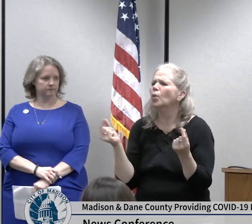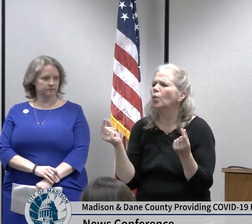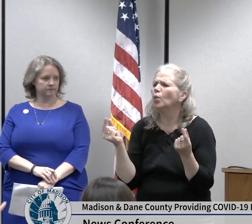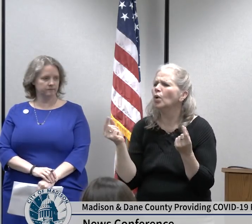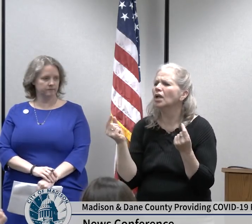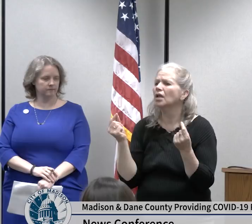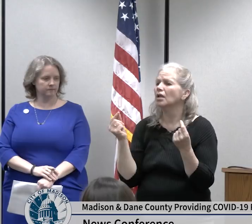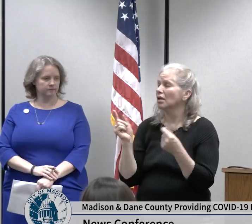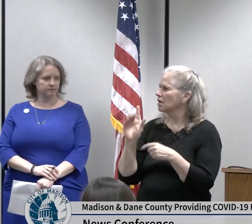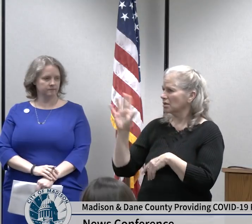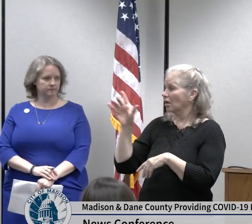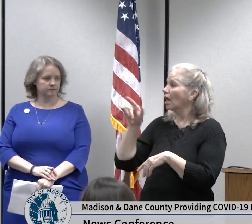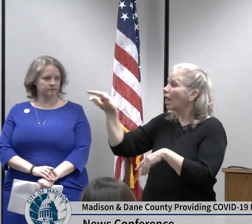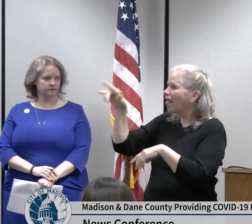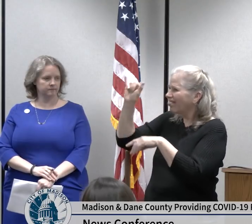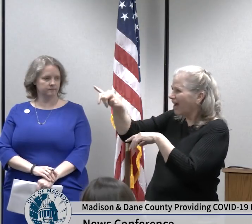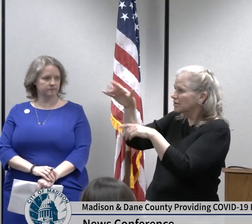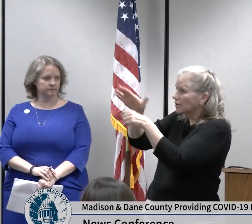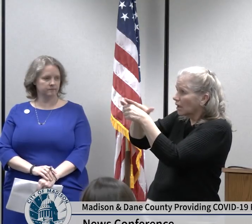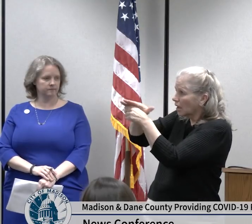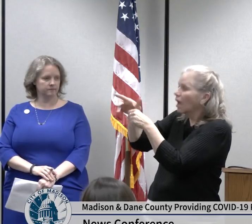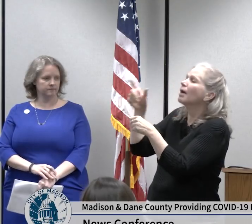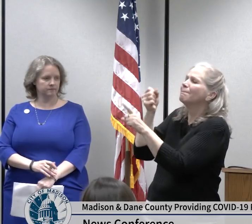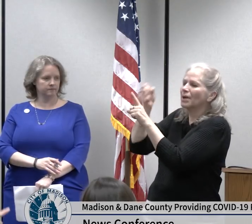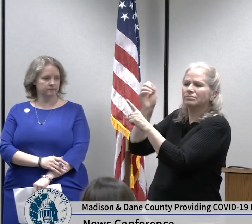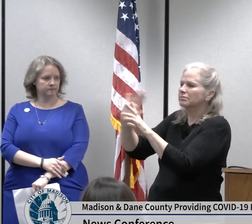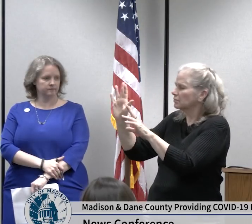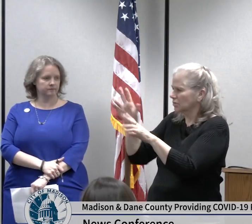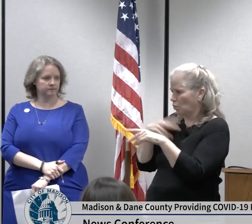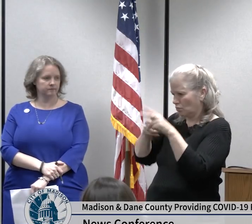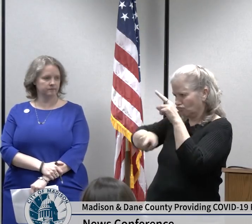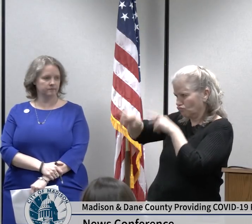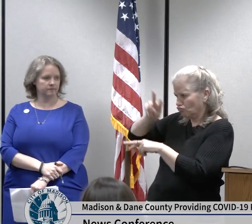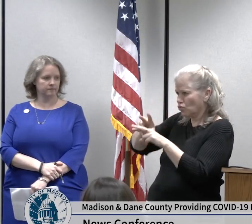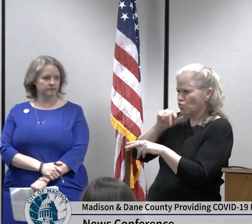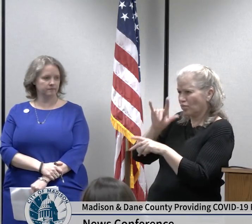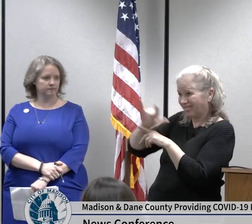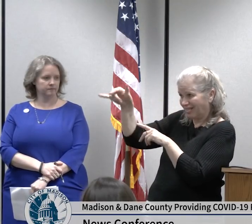of this measure in short I understand these measures will impact our workers